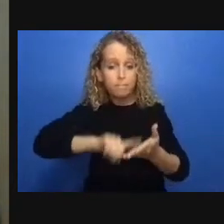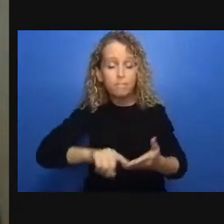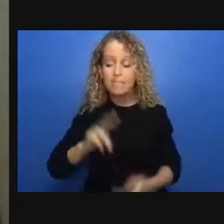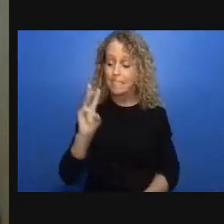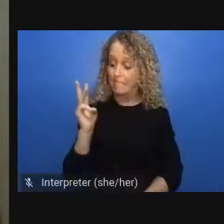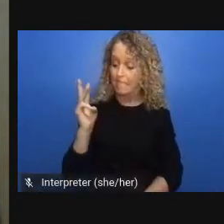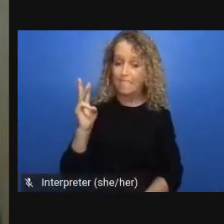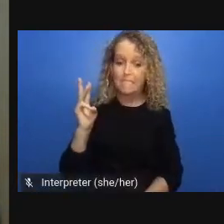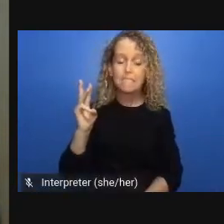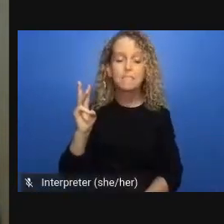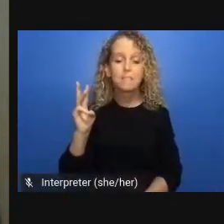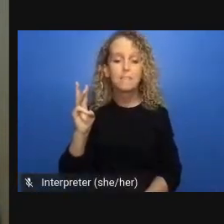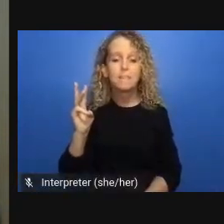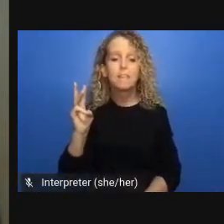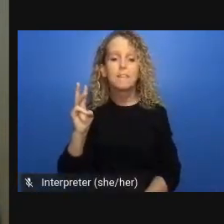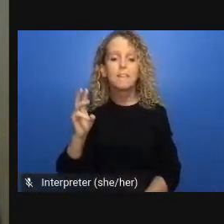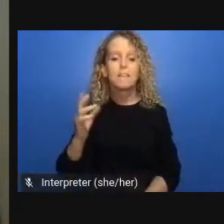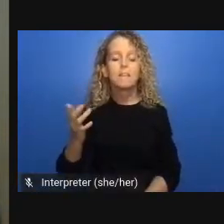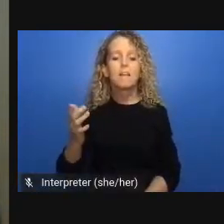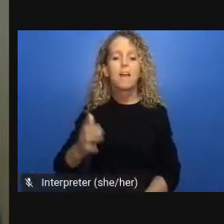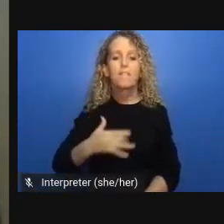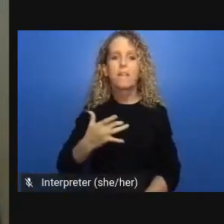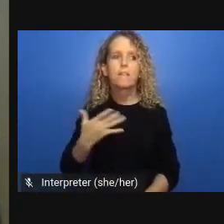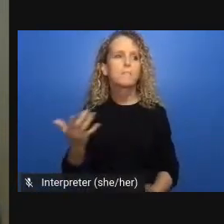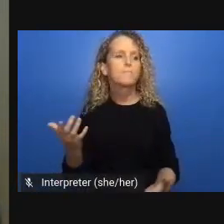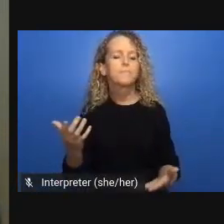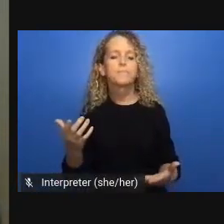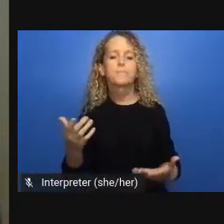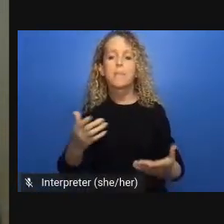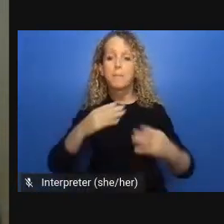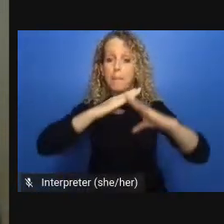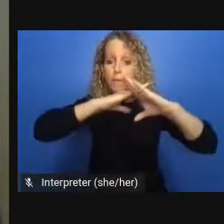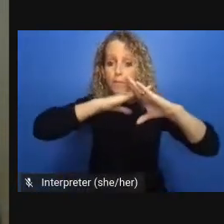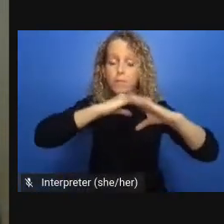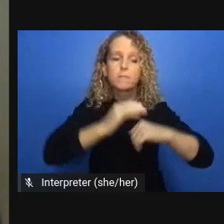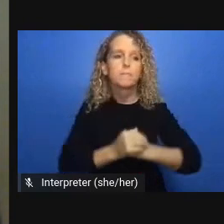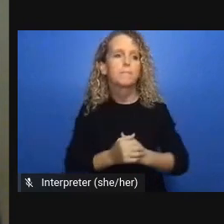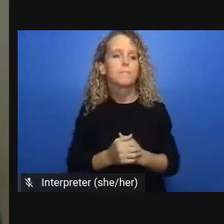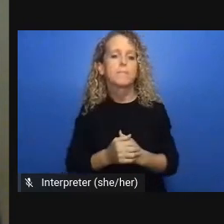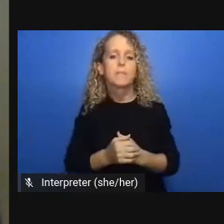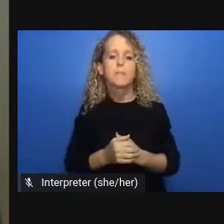this updates really reproduced ableism as they did not include sign language plain language or other